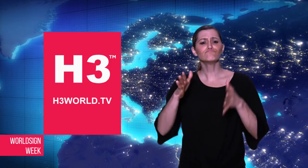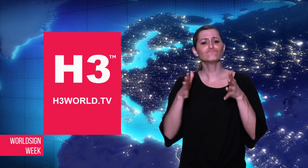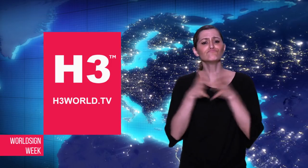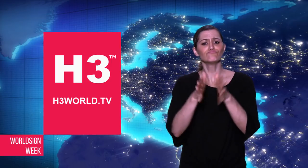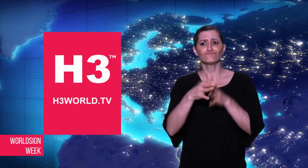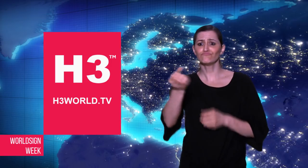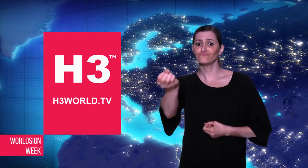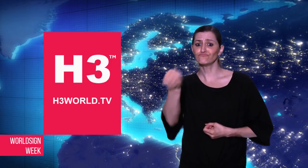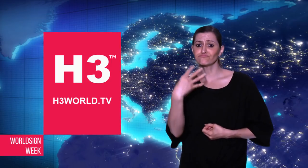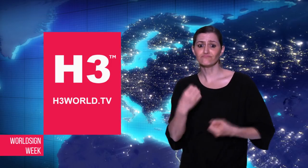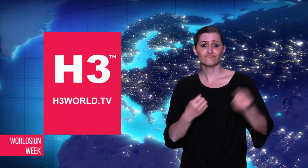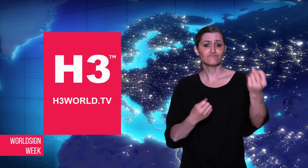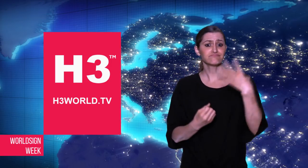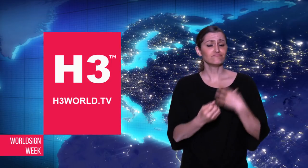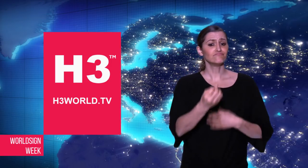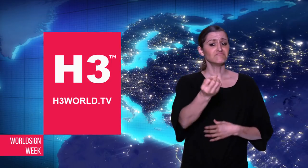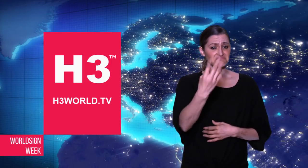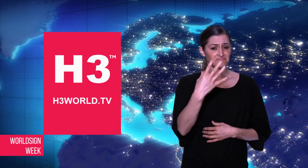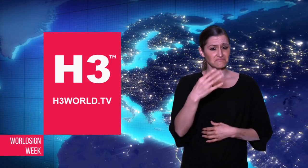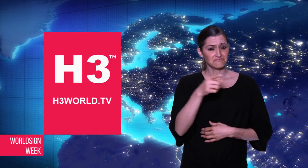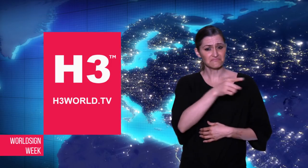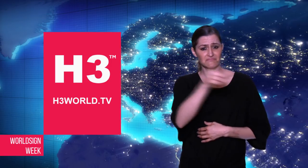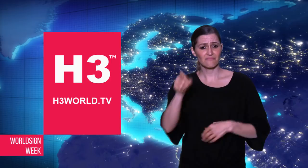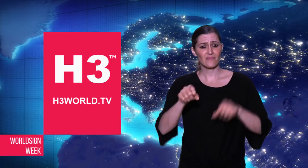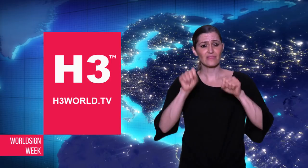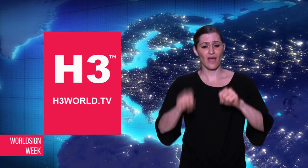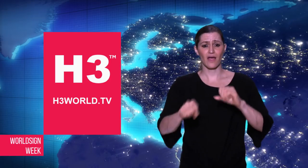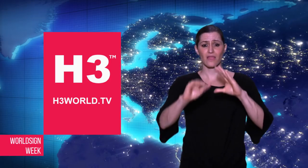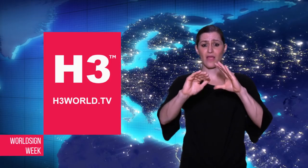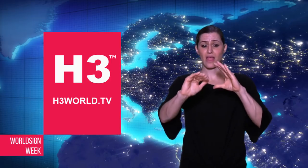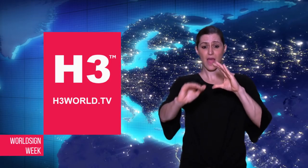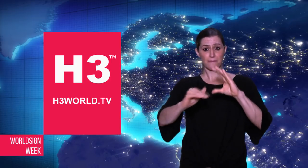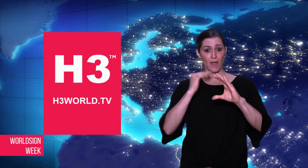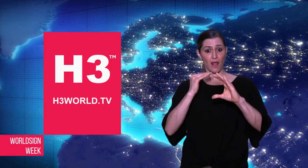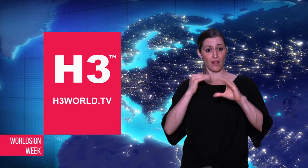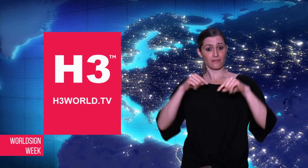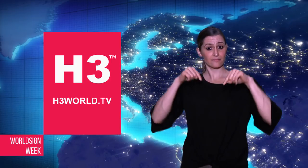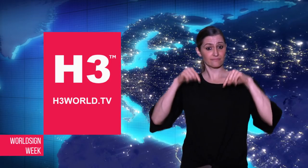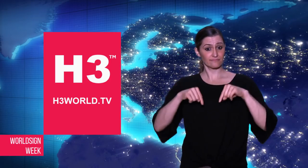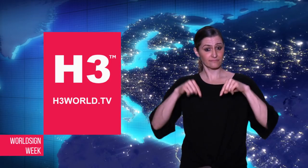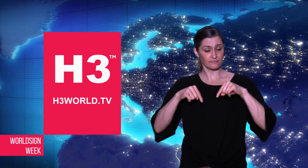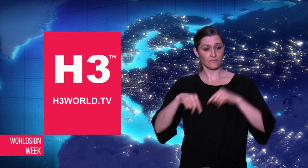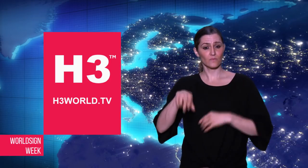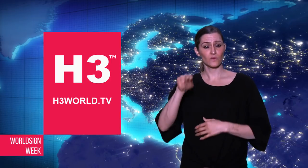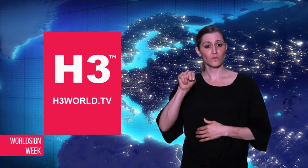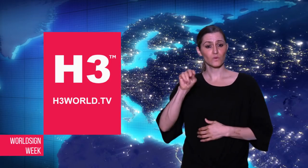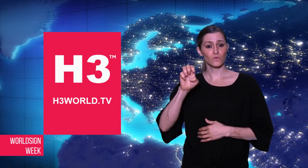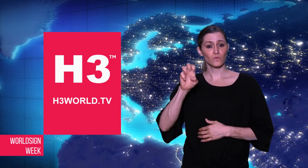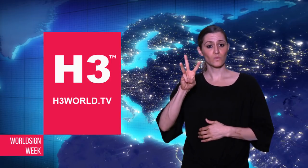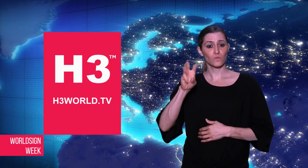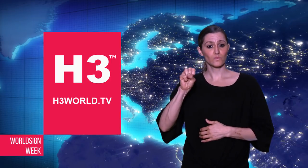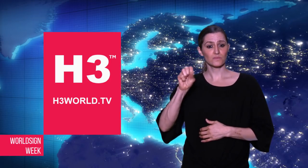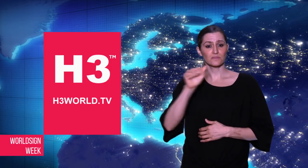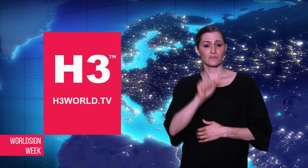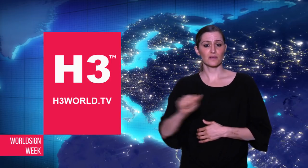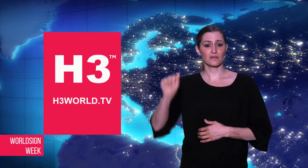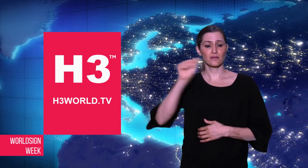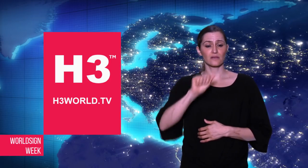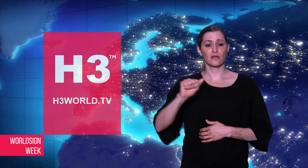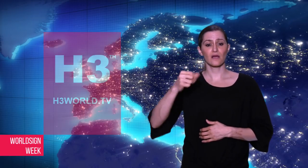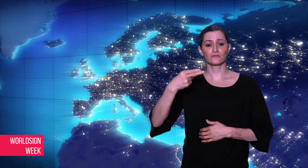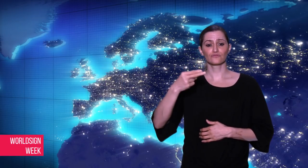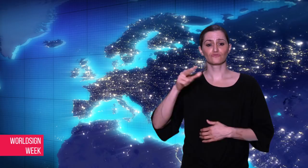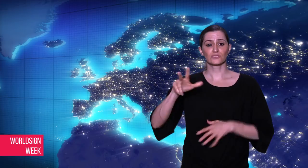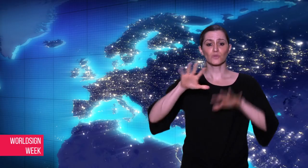For story submissions, you can email them to